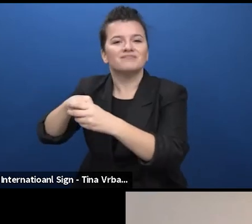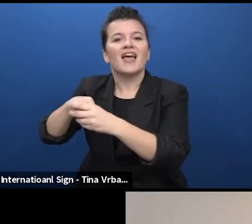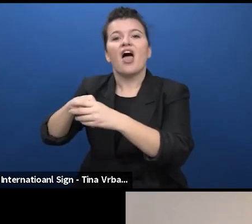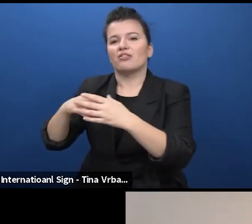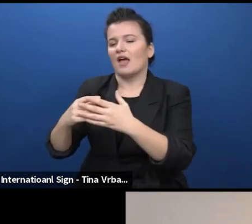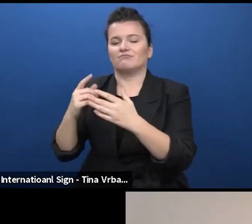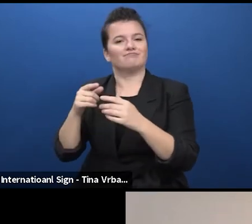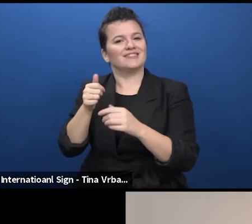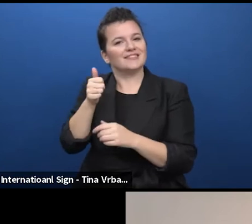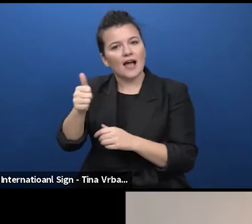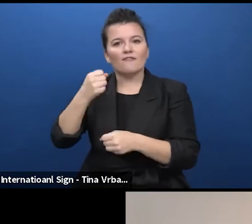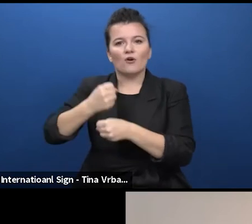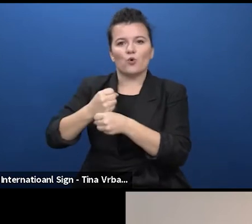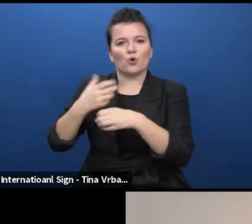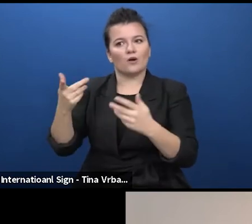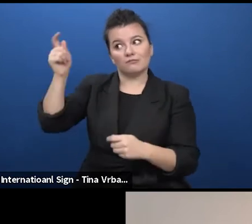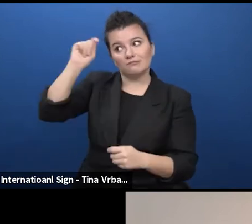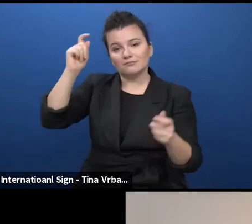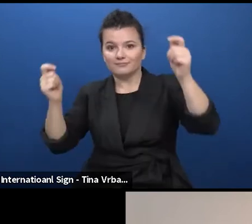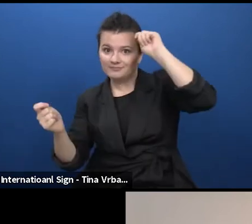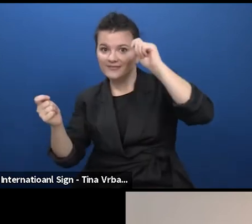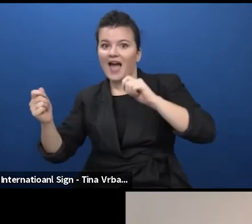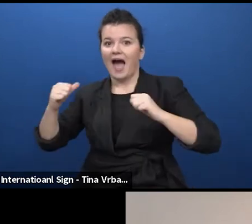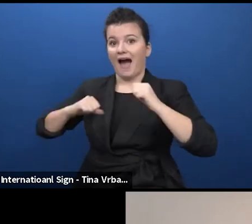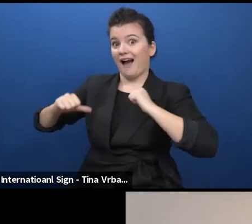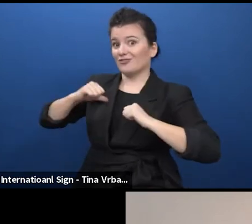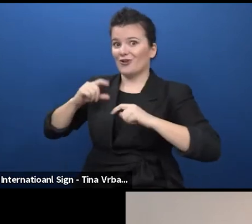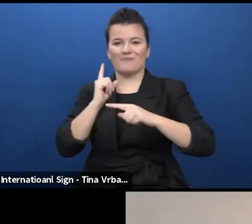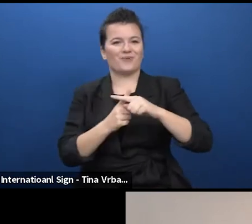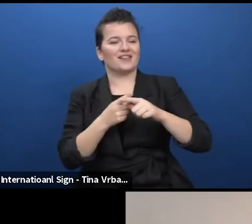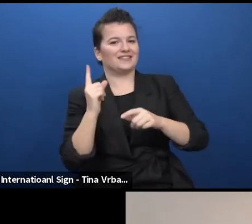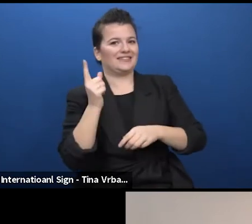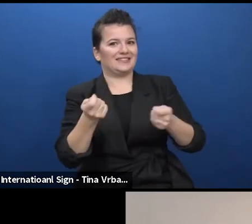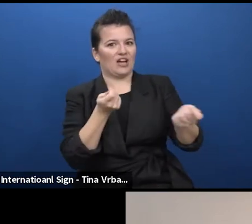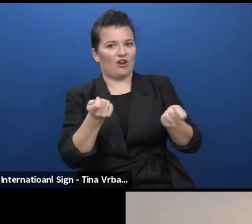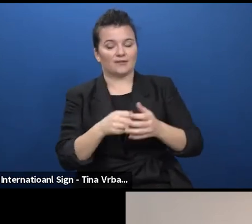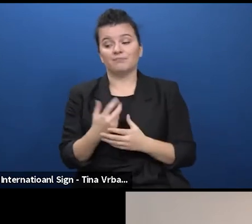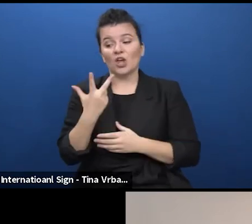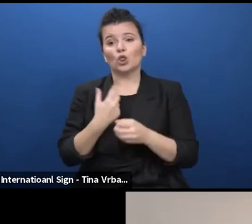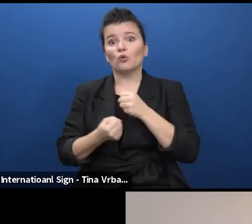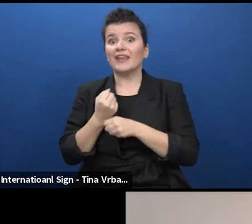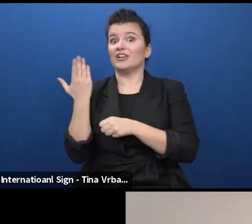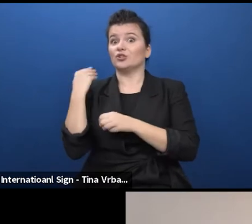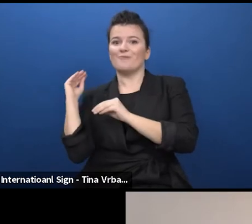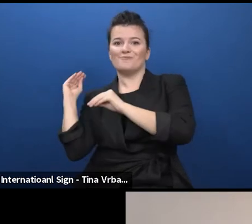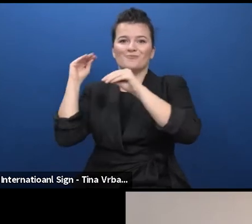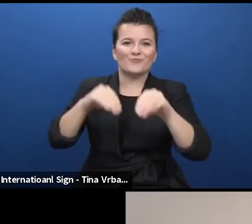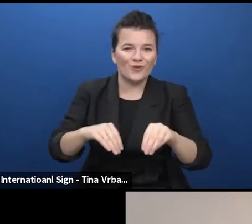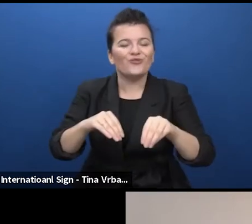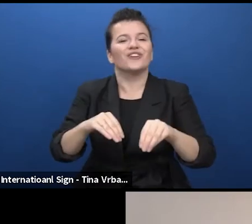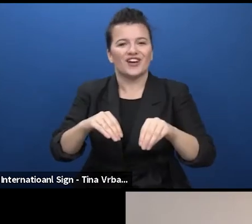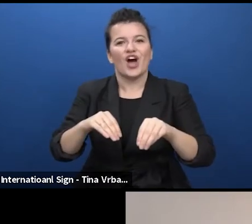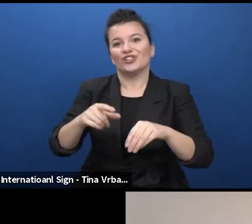director. Three years ago she moved from Romania to Germany and joined strategy as a permanent